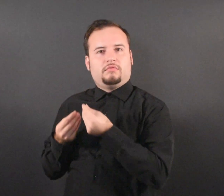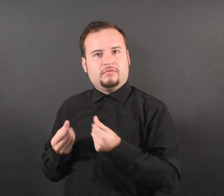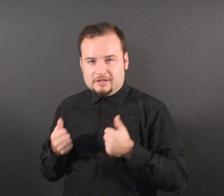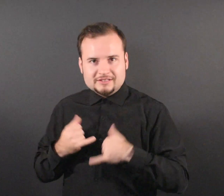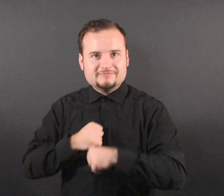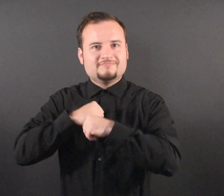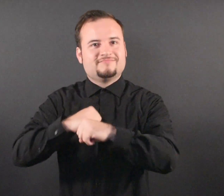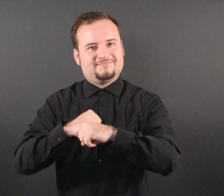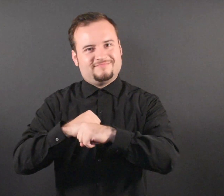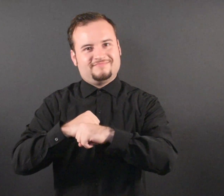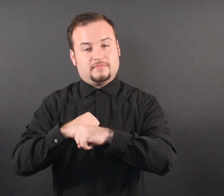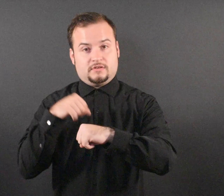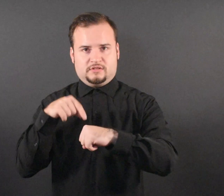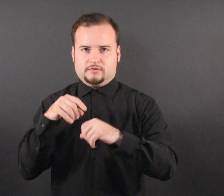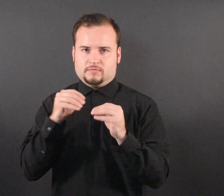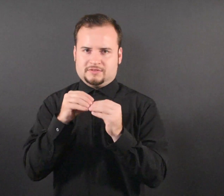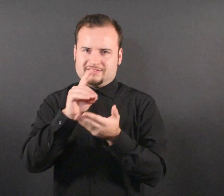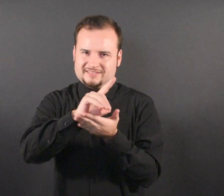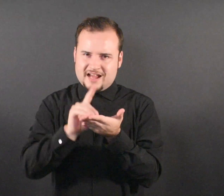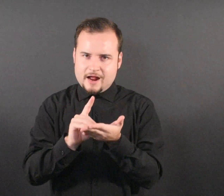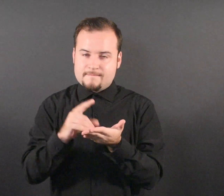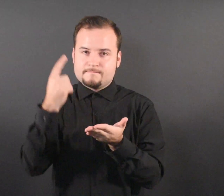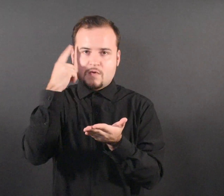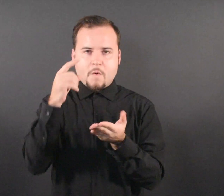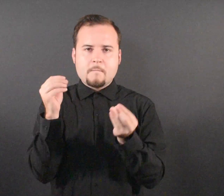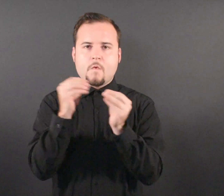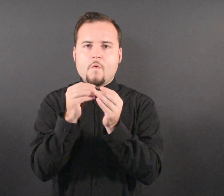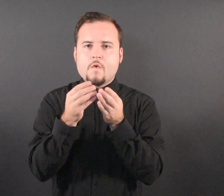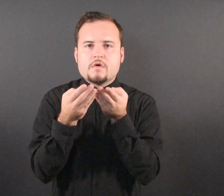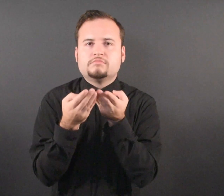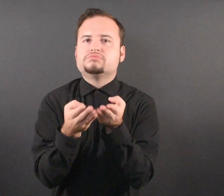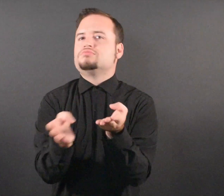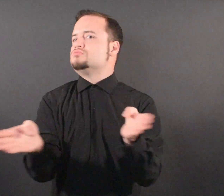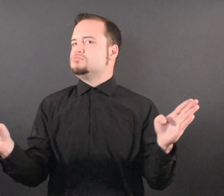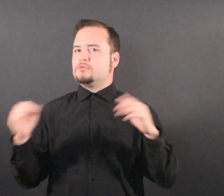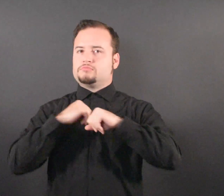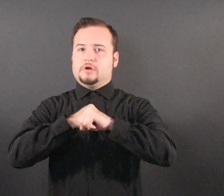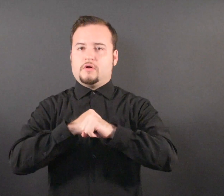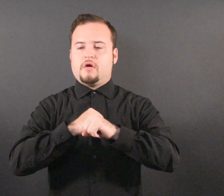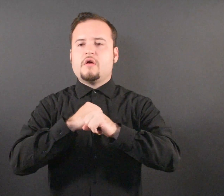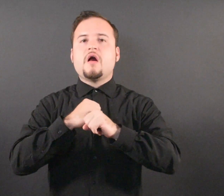and were designed to provide broader protection against newer variants.